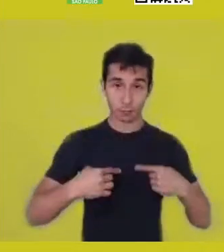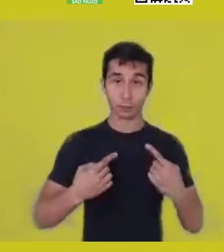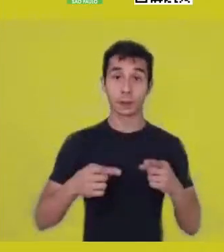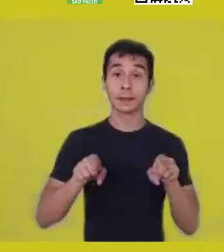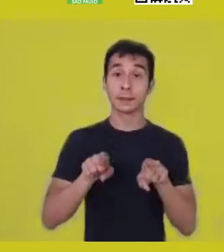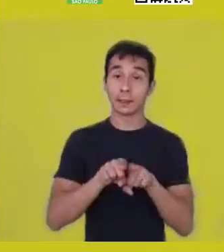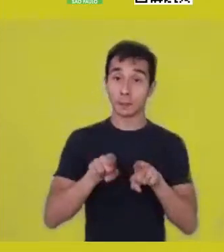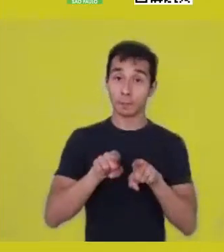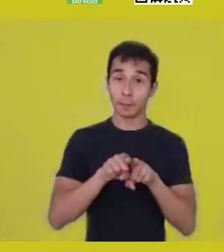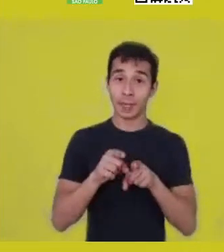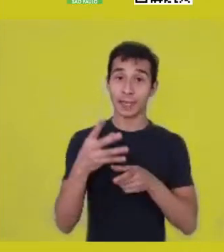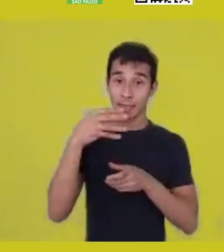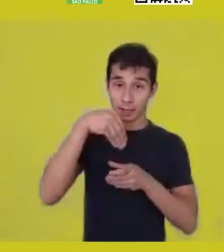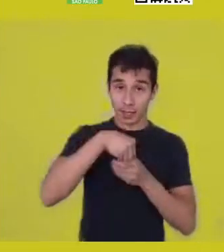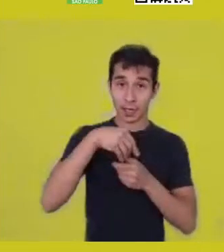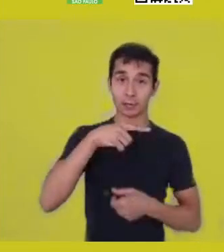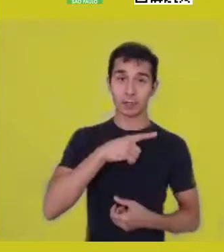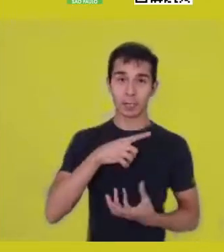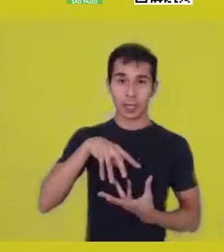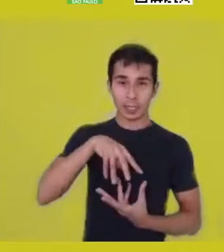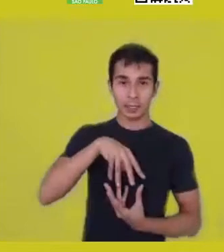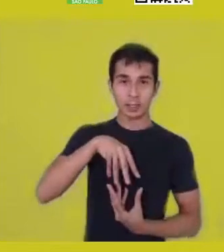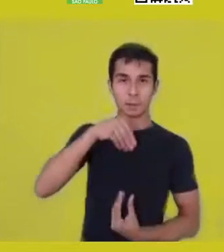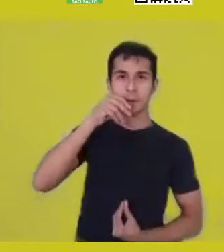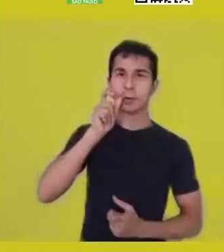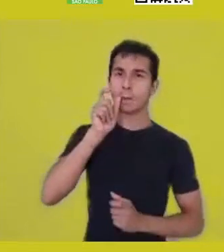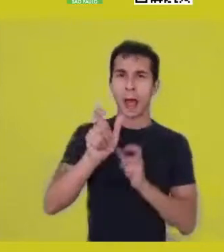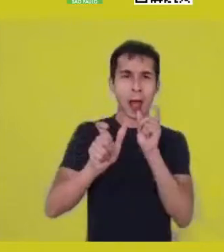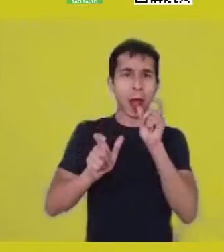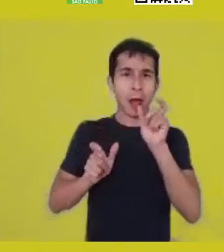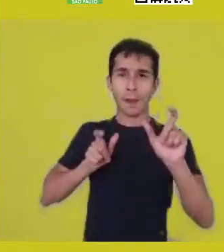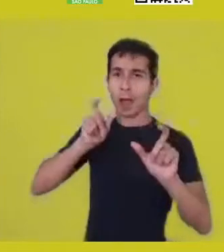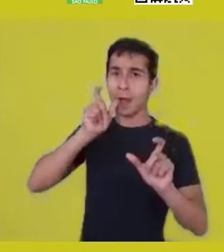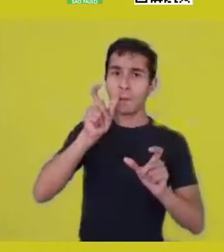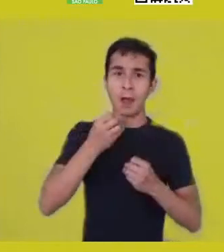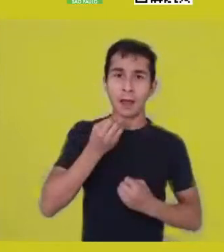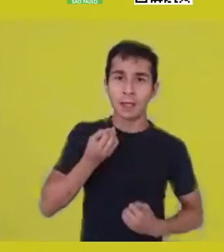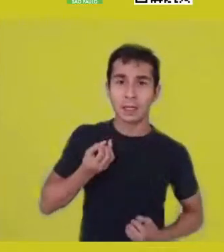of the spirit, of the spoken word, the body as a territory which brings ashe.